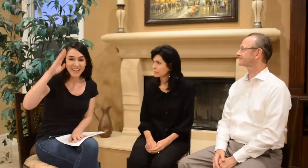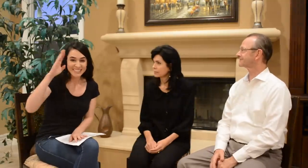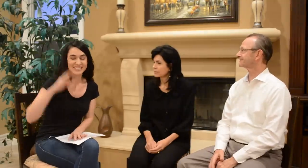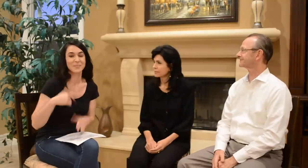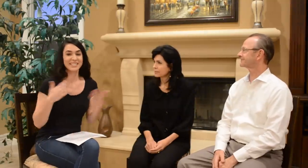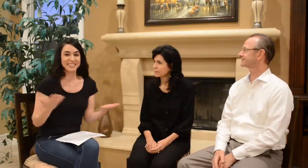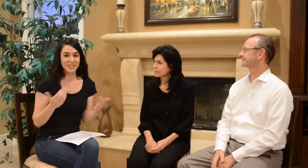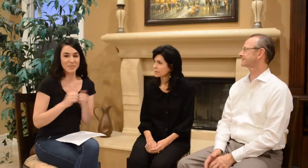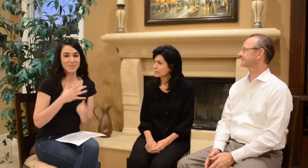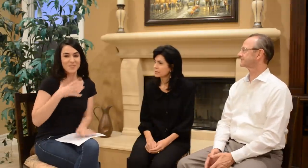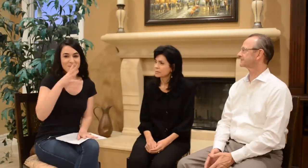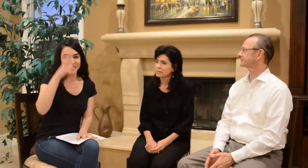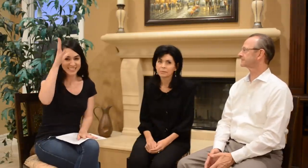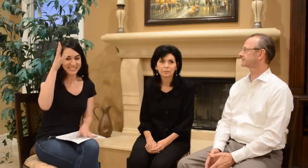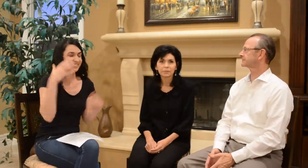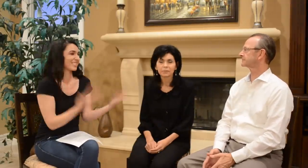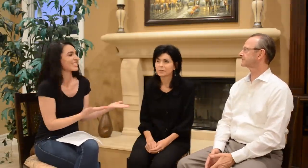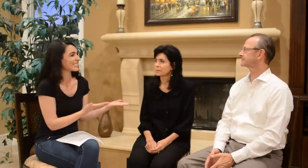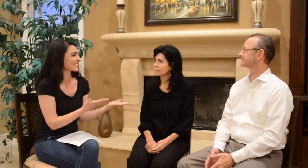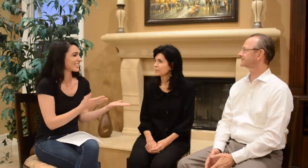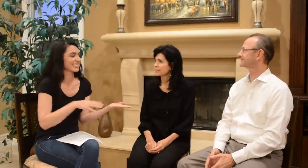Hi!! I’m here with my parents.